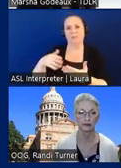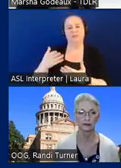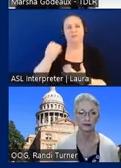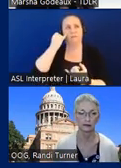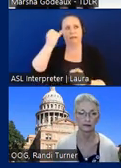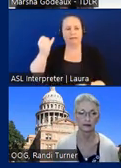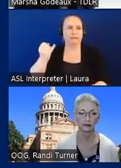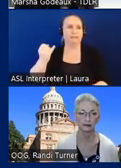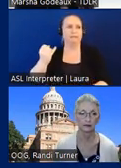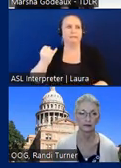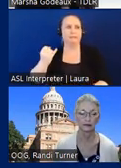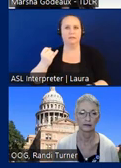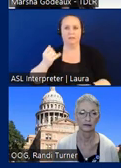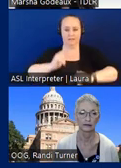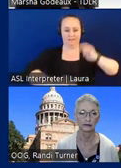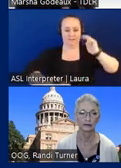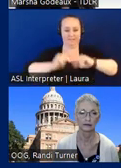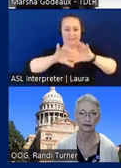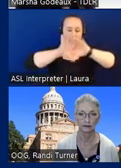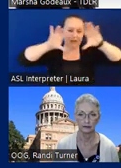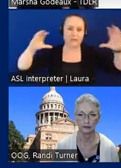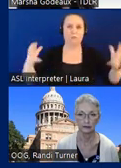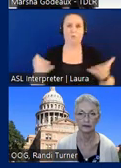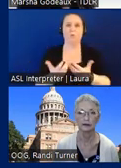when the facility as a whole was built it was built properly